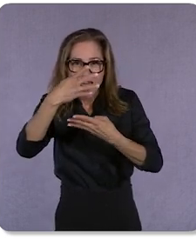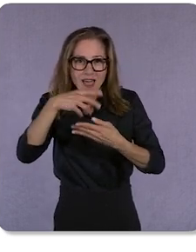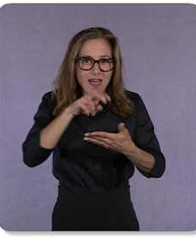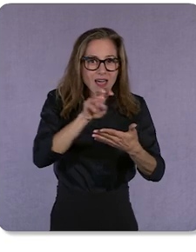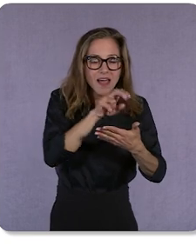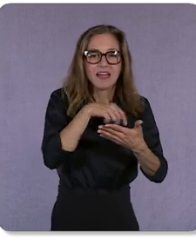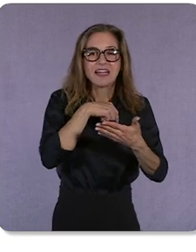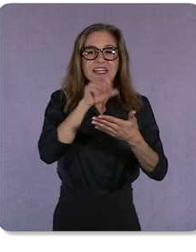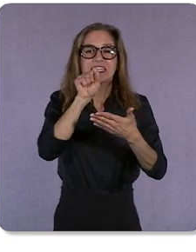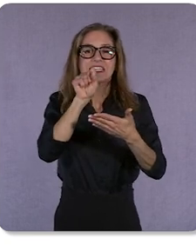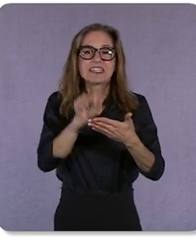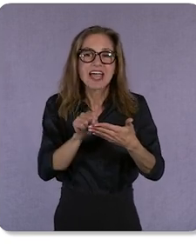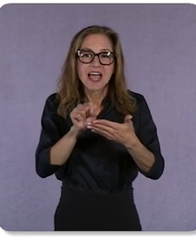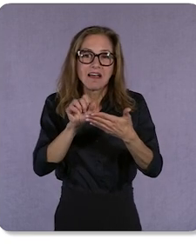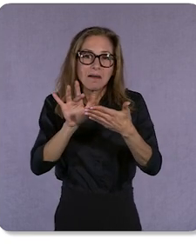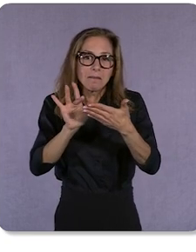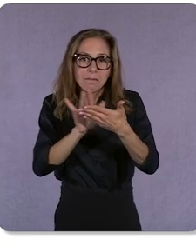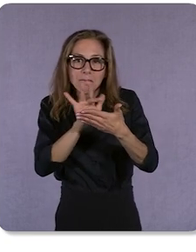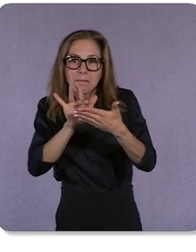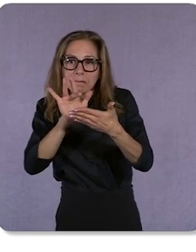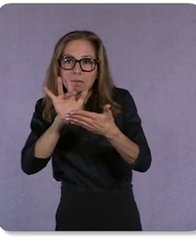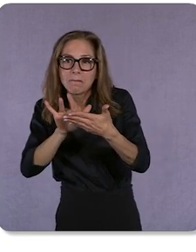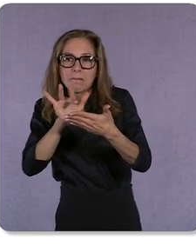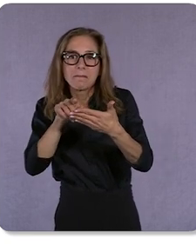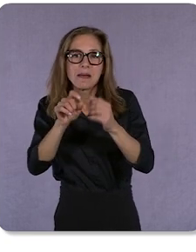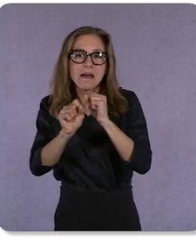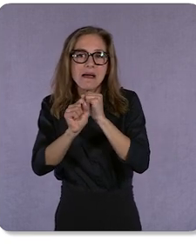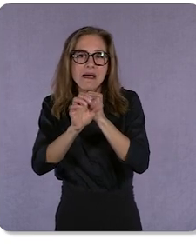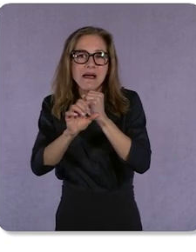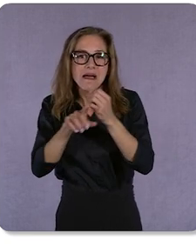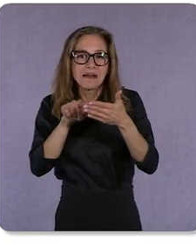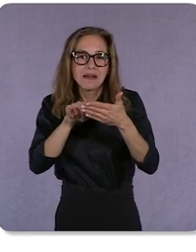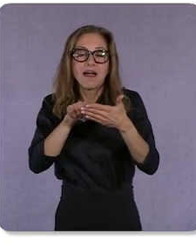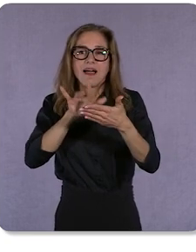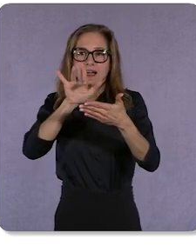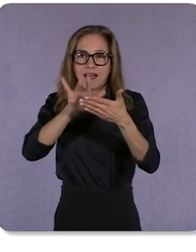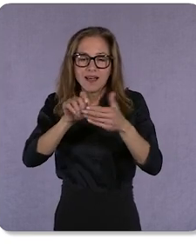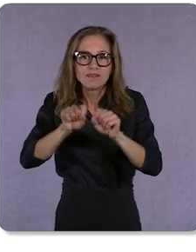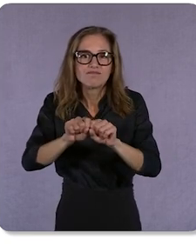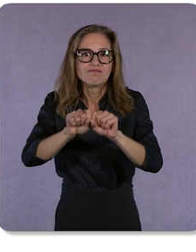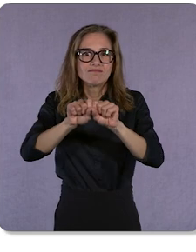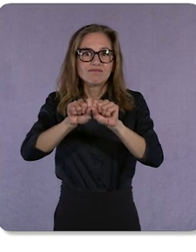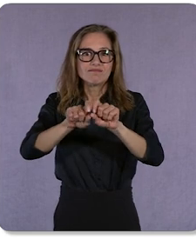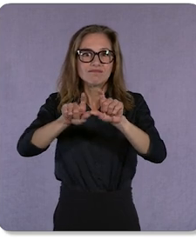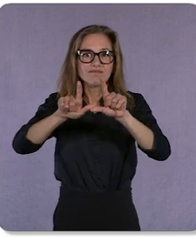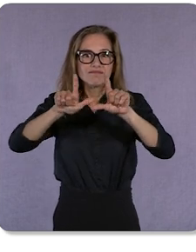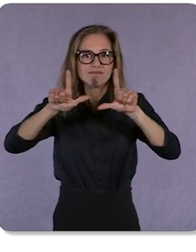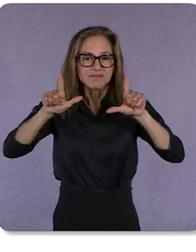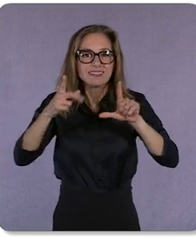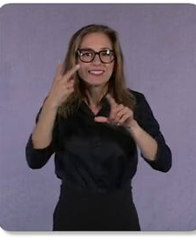I can swipe through this ad. I can tap on it and see even more product detail.